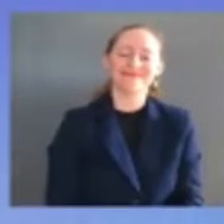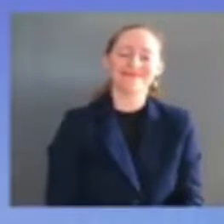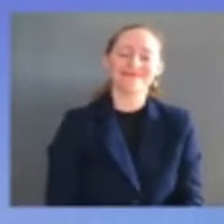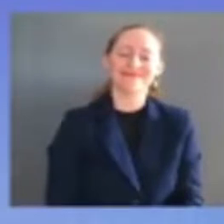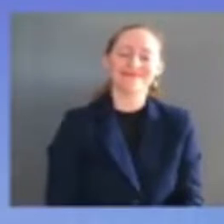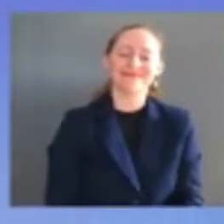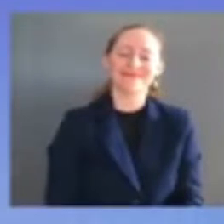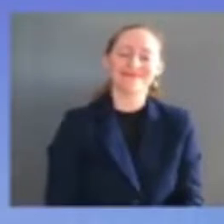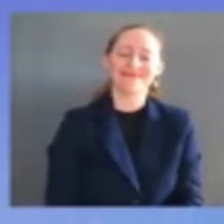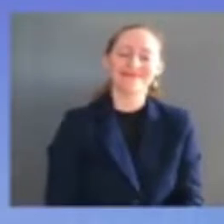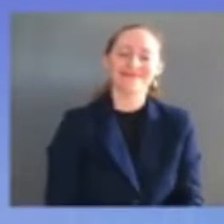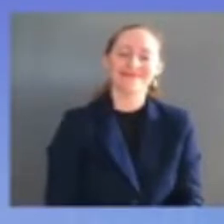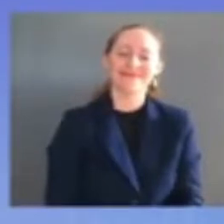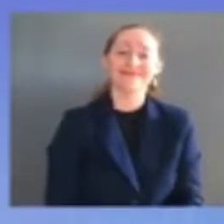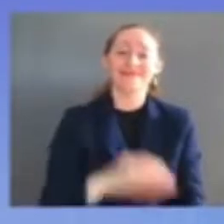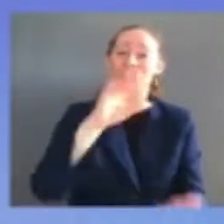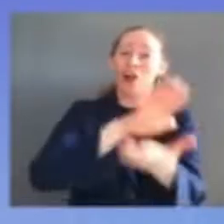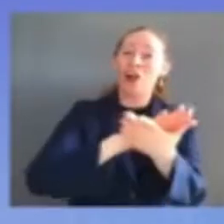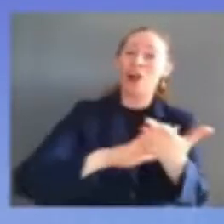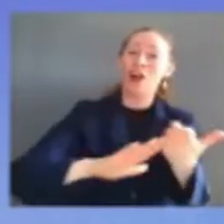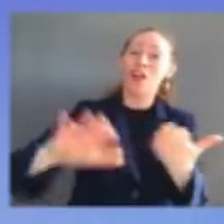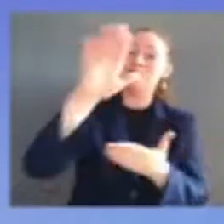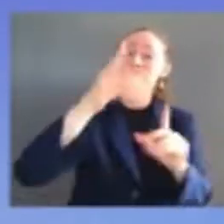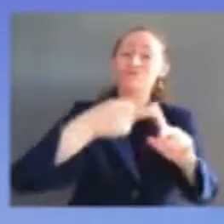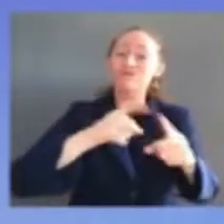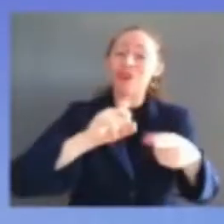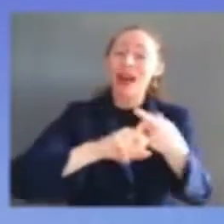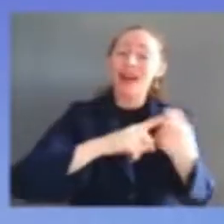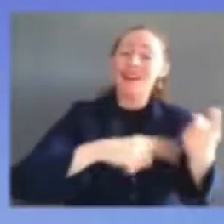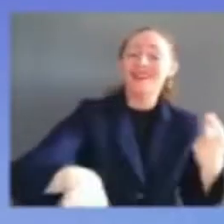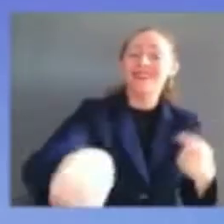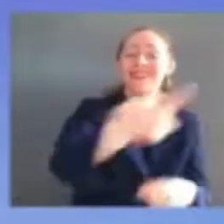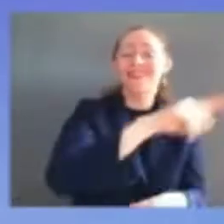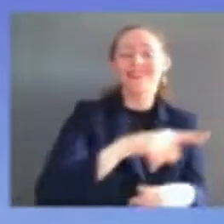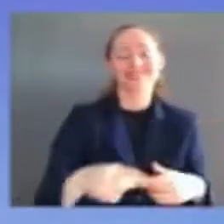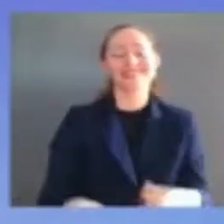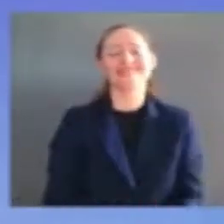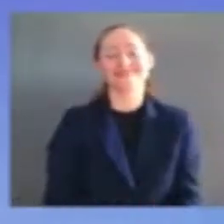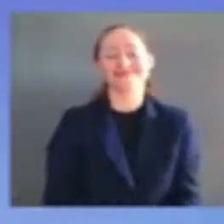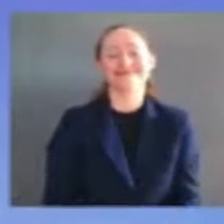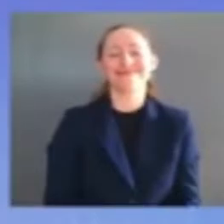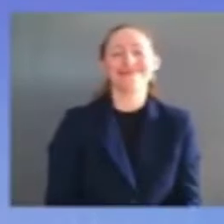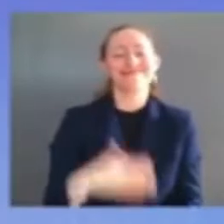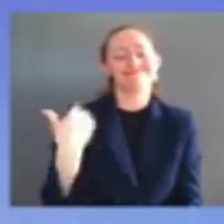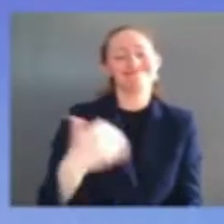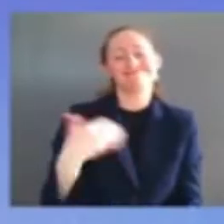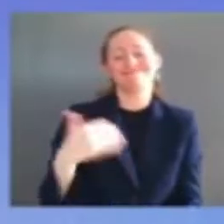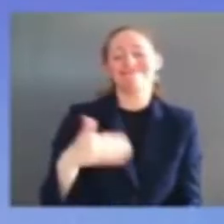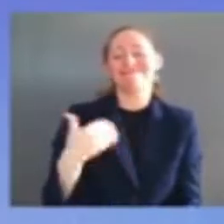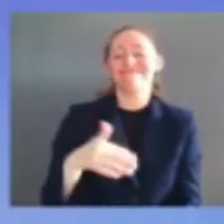roommates lisa fairfax nina coleman-simmons and antoinette switzera coakley they are truly my